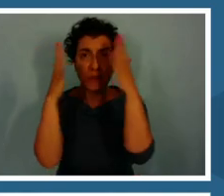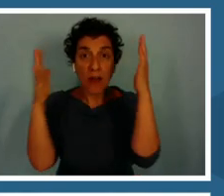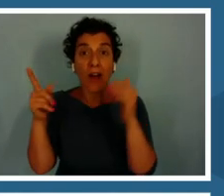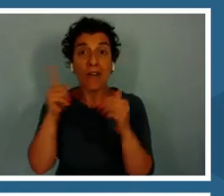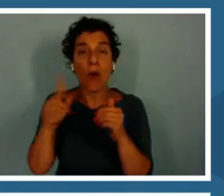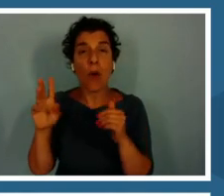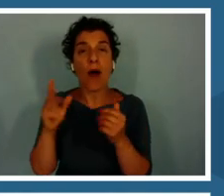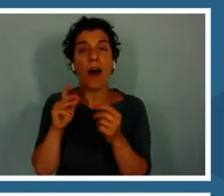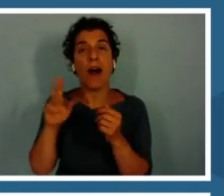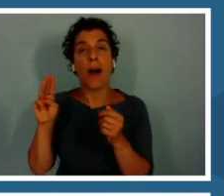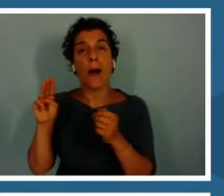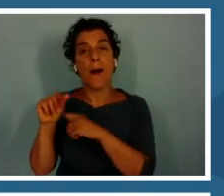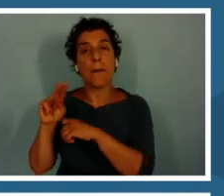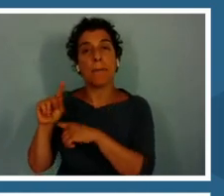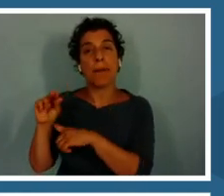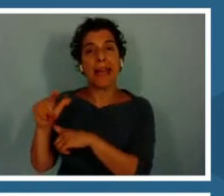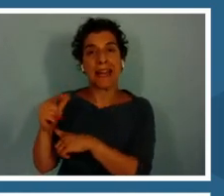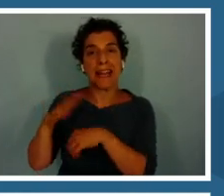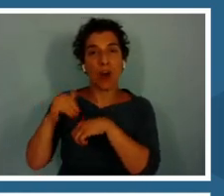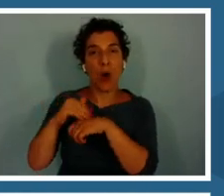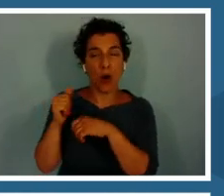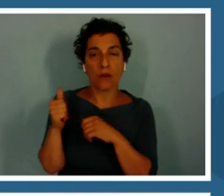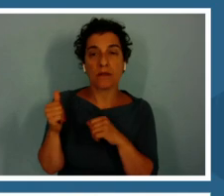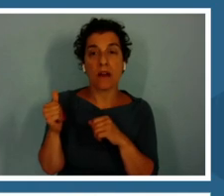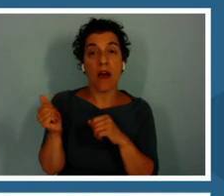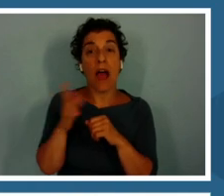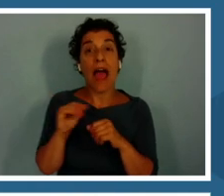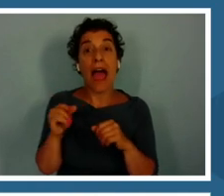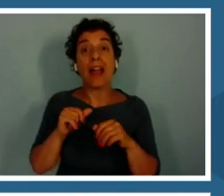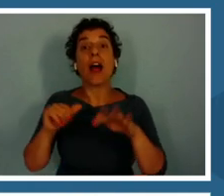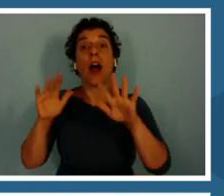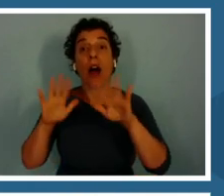They need that water to make the ripples and amplify their calls volume.